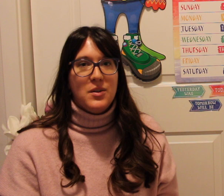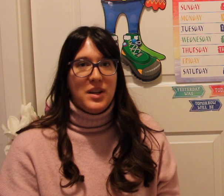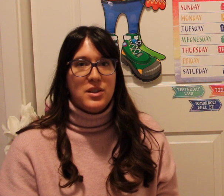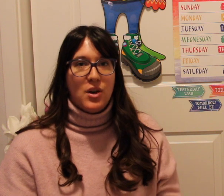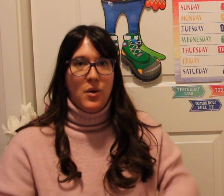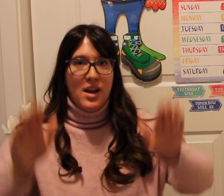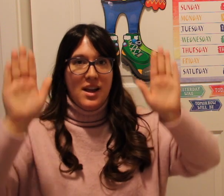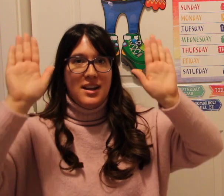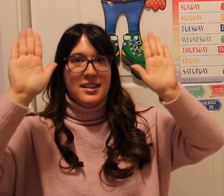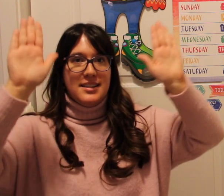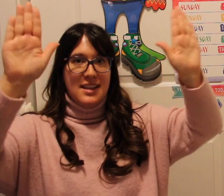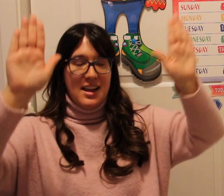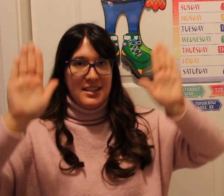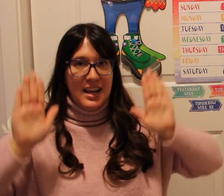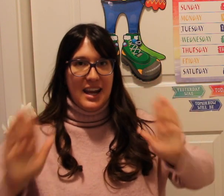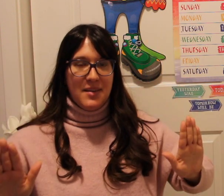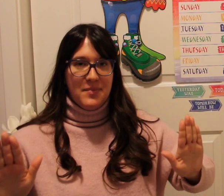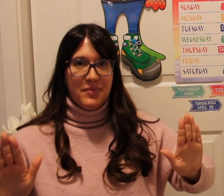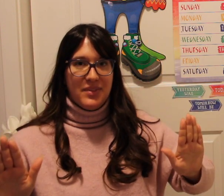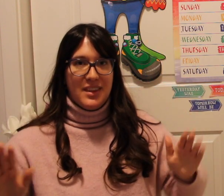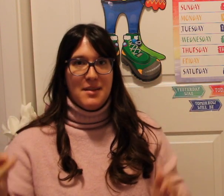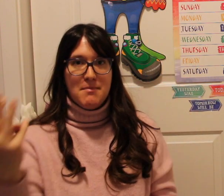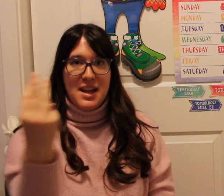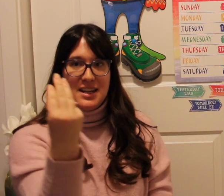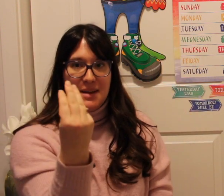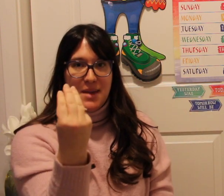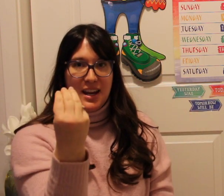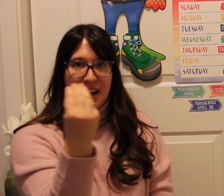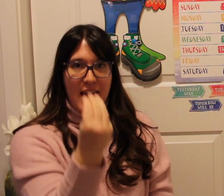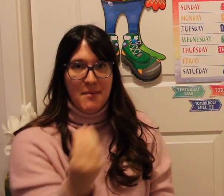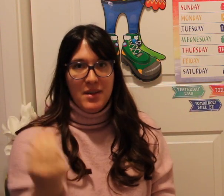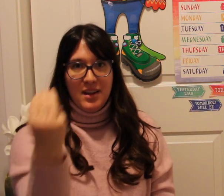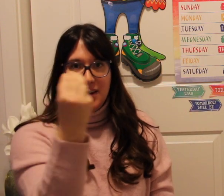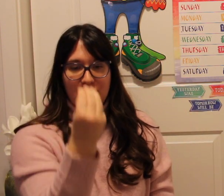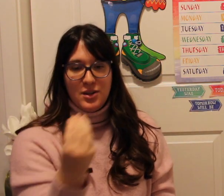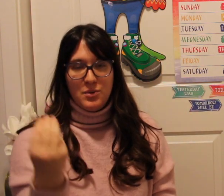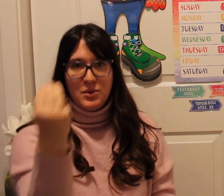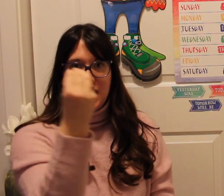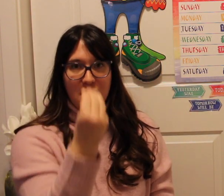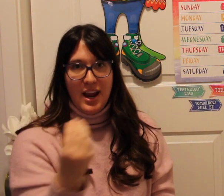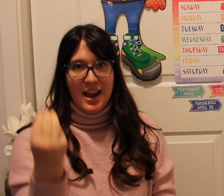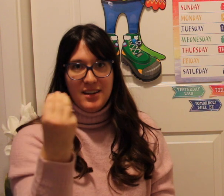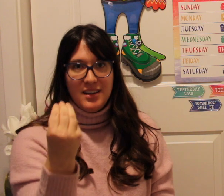of the week so Sunday Monday make an M and just rotate your hand